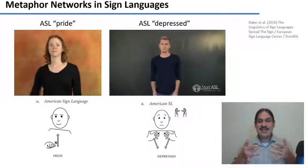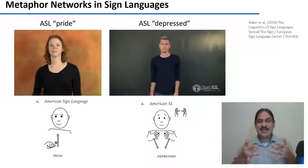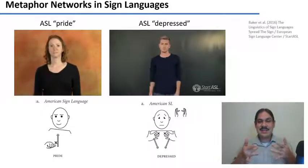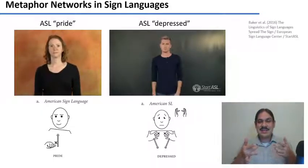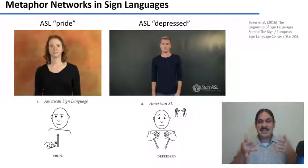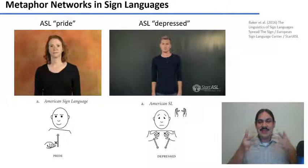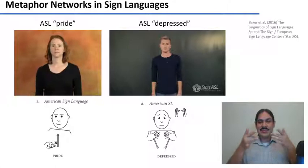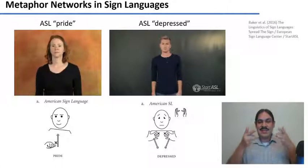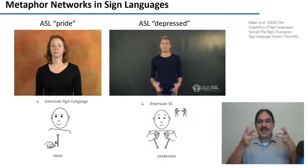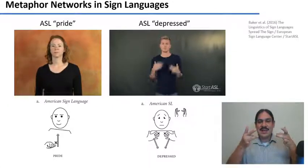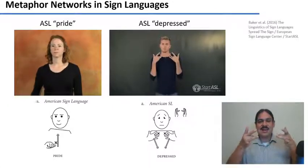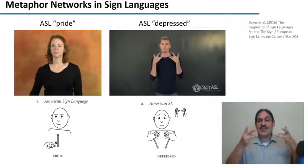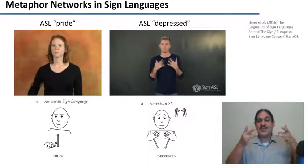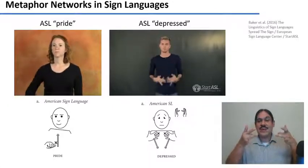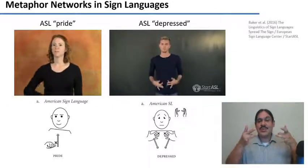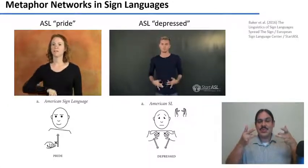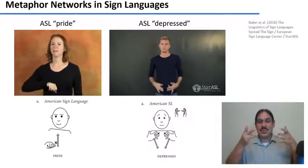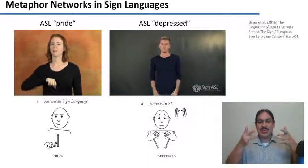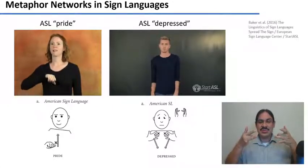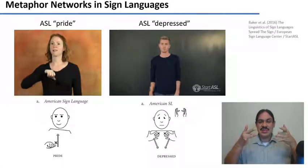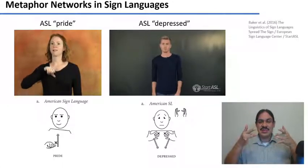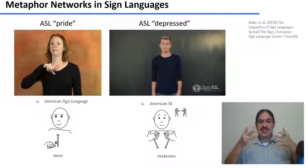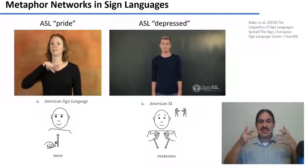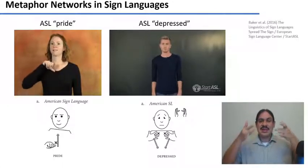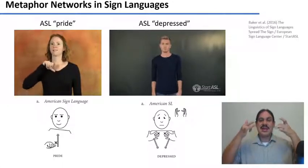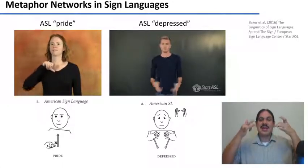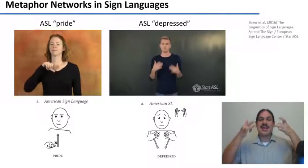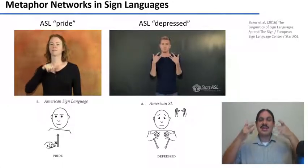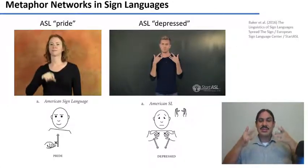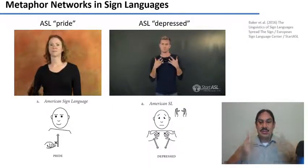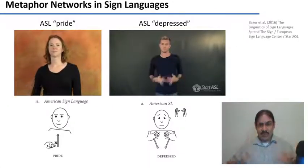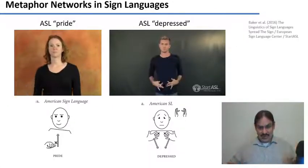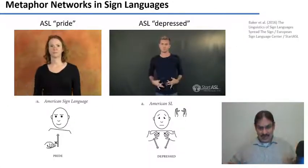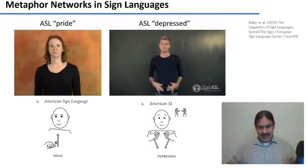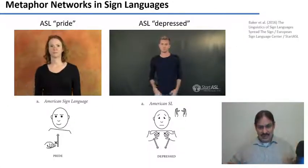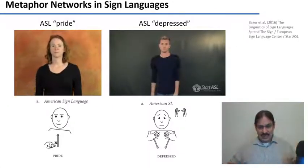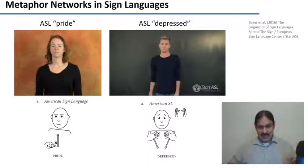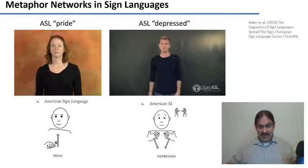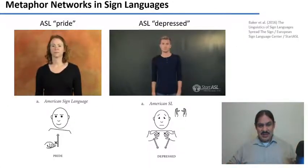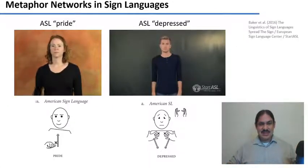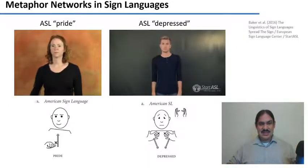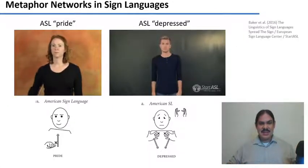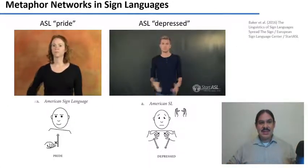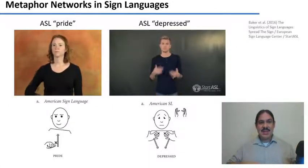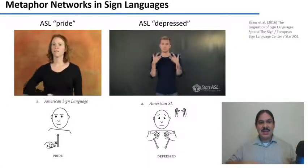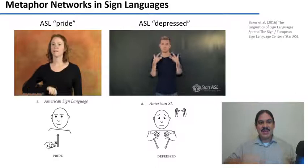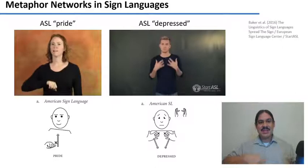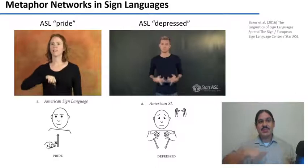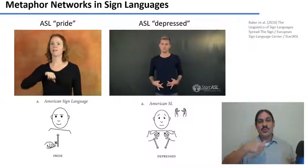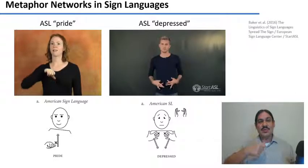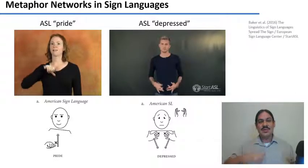sad signs move down, same as we had in the spoken languages in English